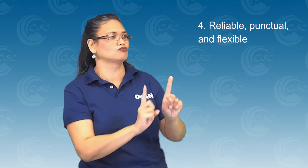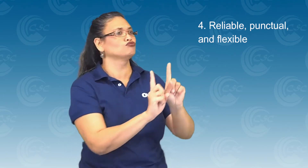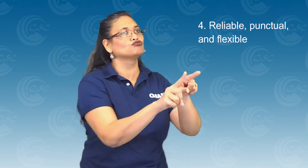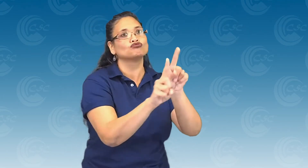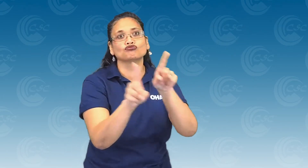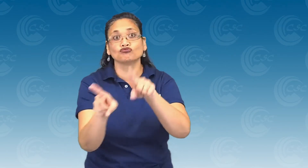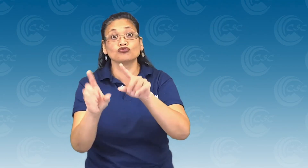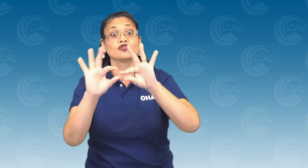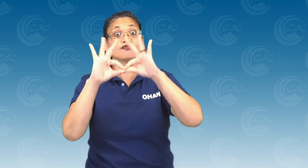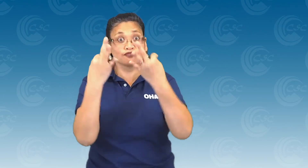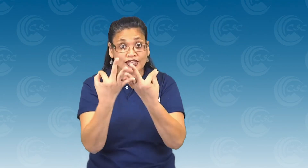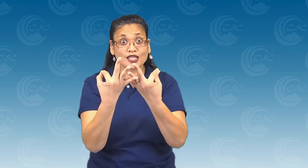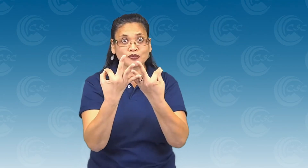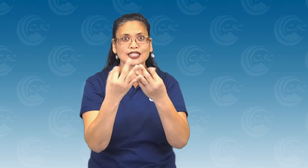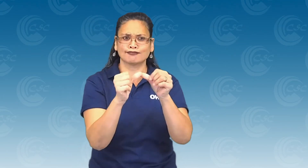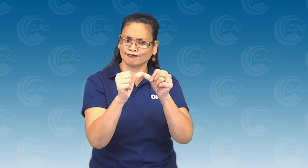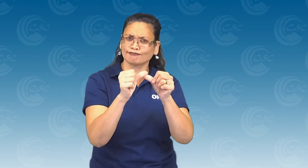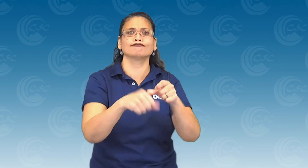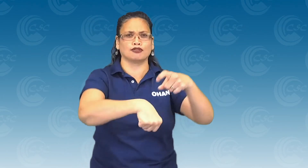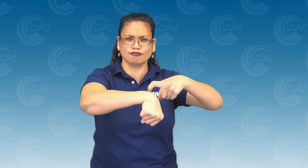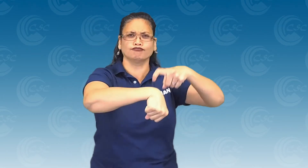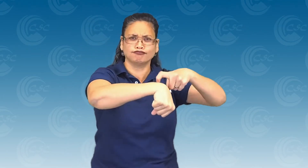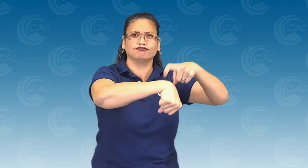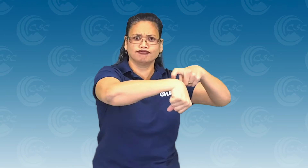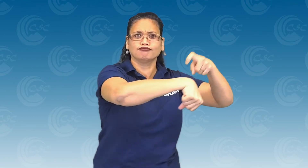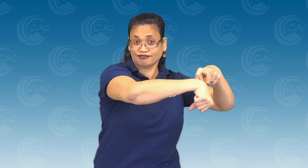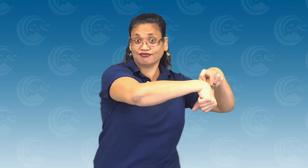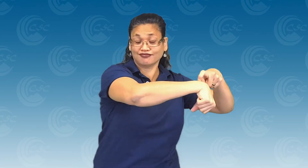For example, you're on time for all family gatherings.